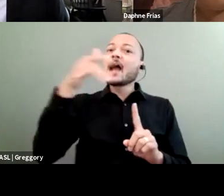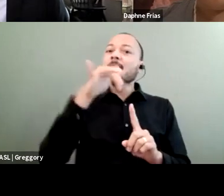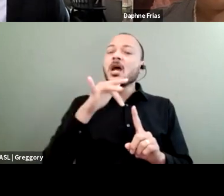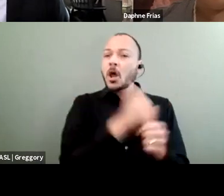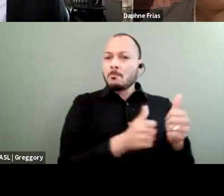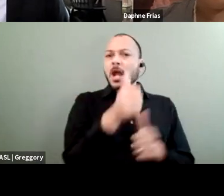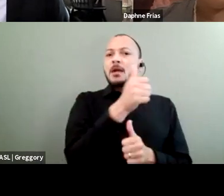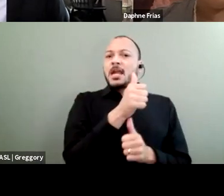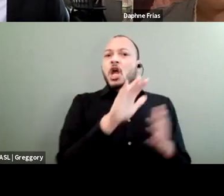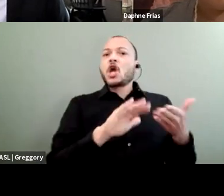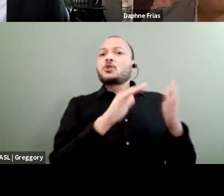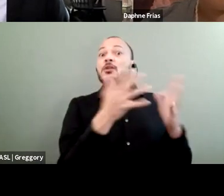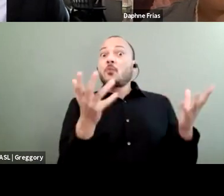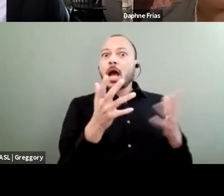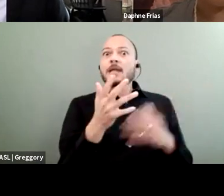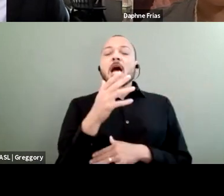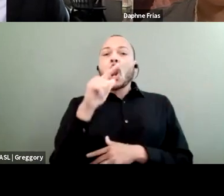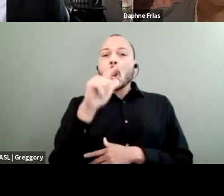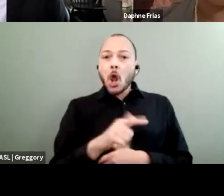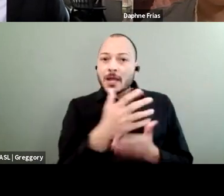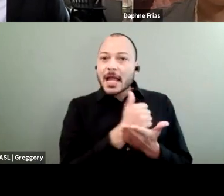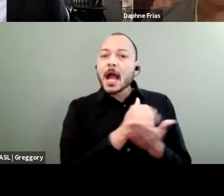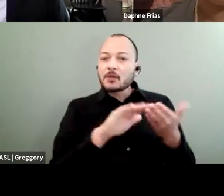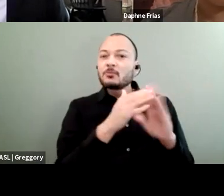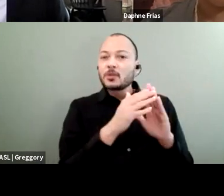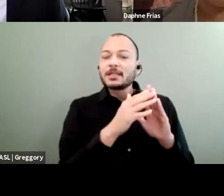low-income communities, and intentionally segregate